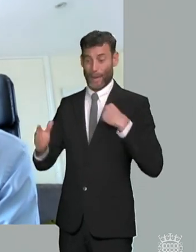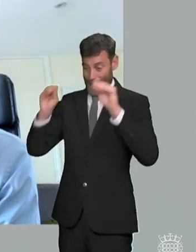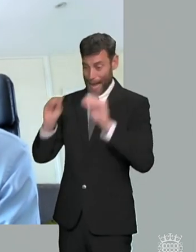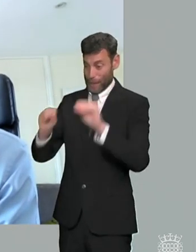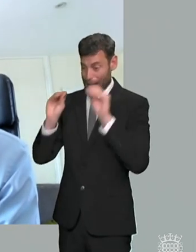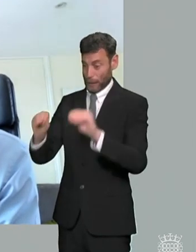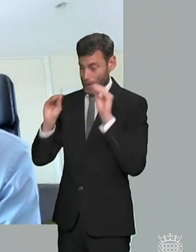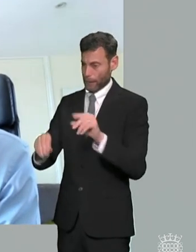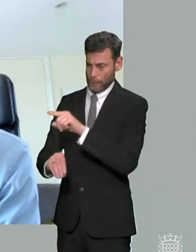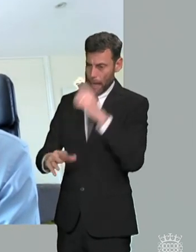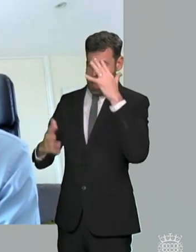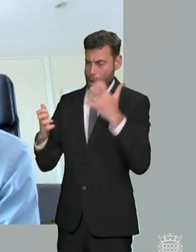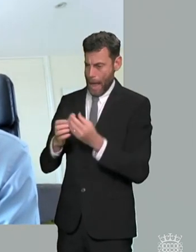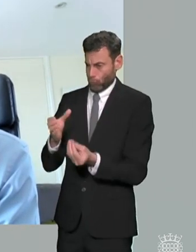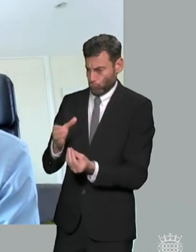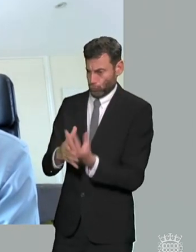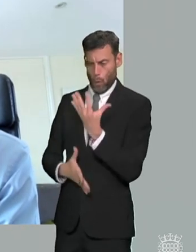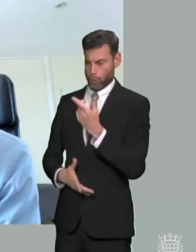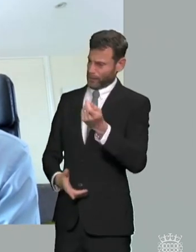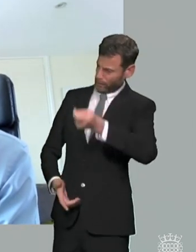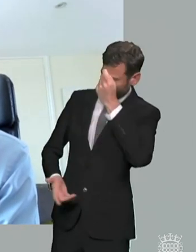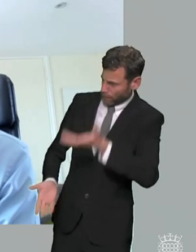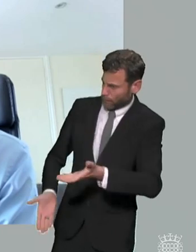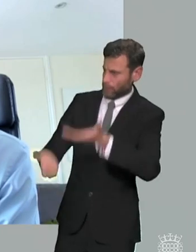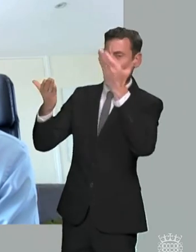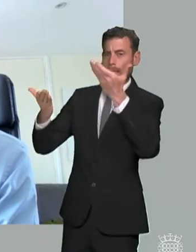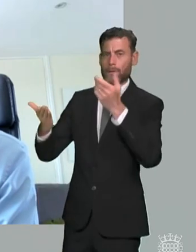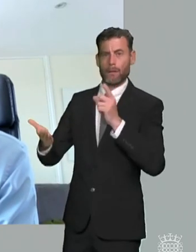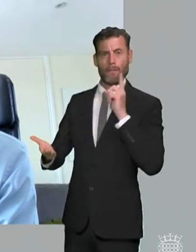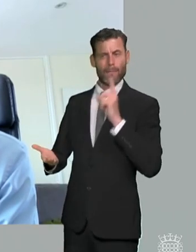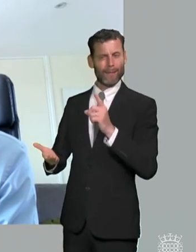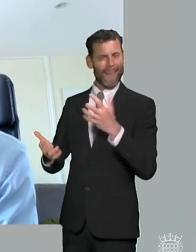successful young people and adults and and there's not enough around the outcomes there to your point